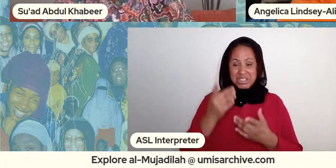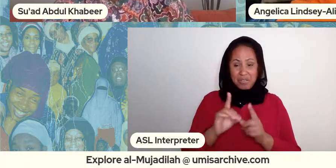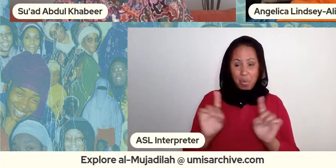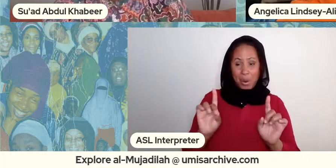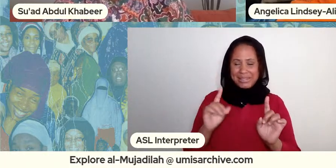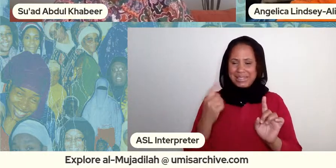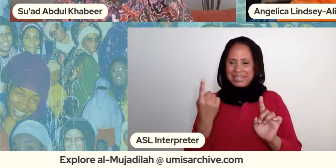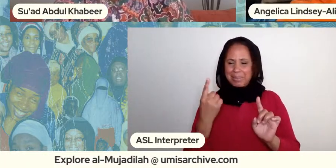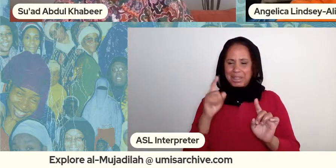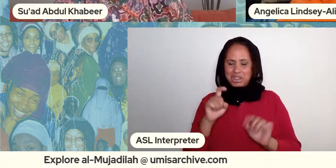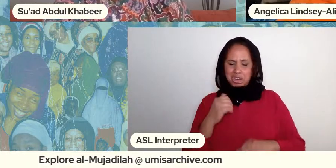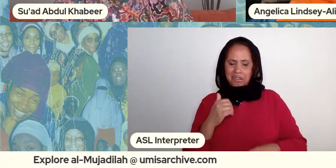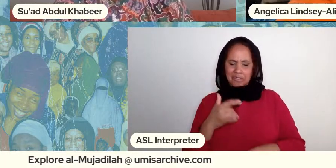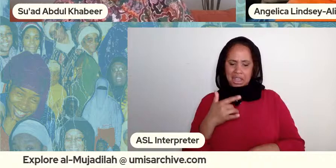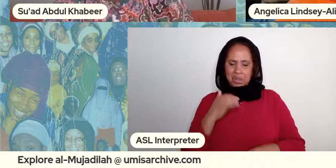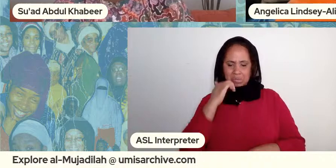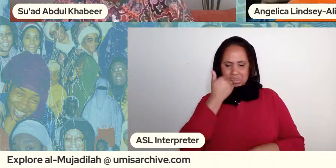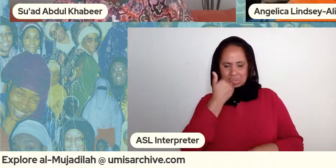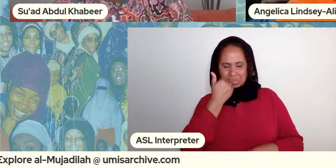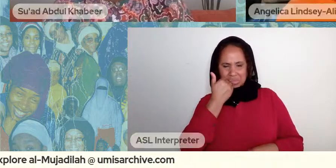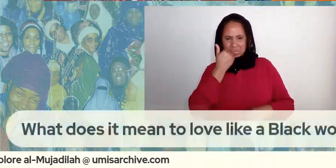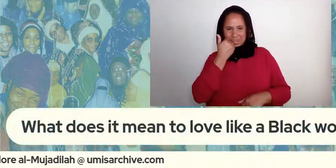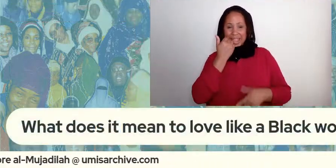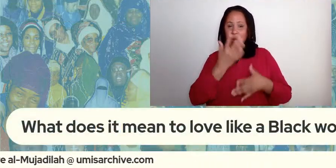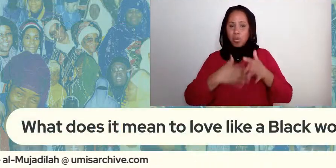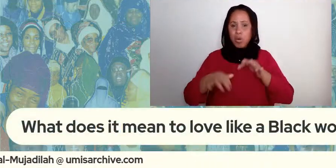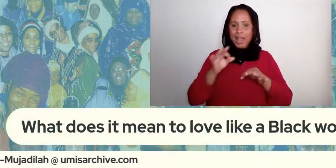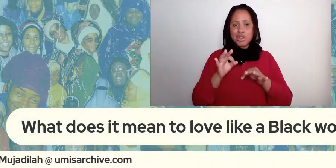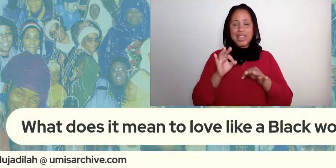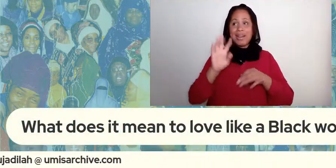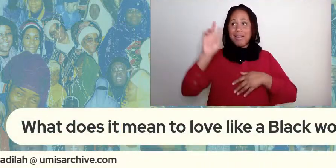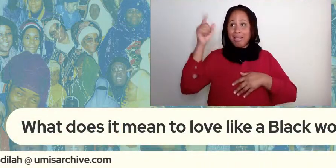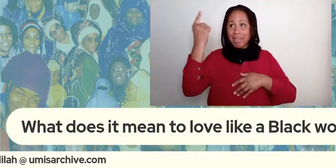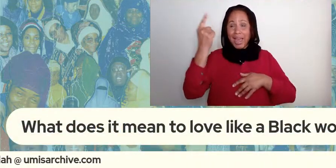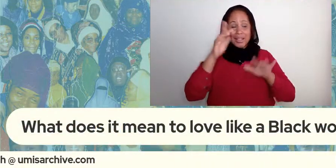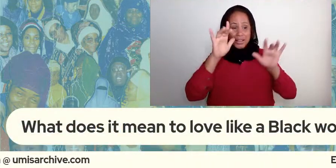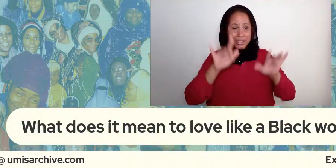allah's mercy like that's an aspect of allah's mercy like says yeah you gotta stay like you